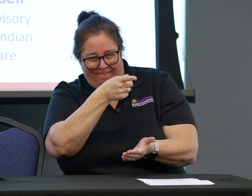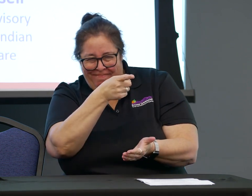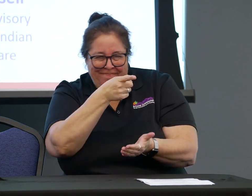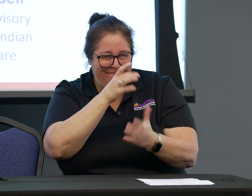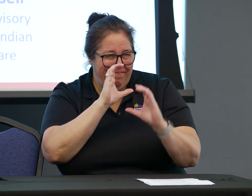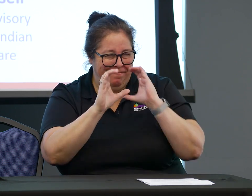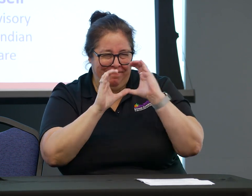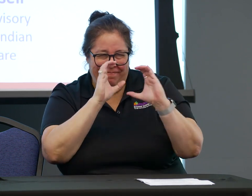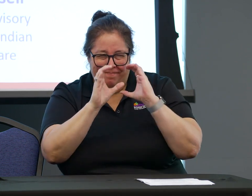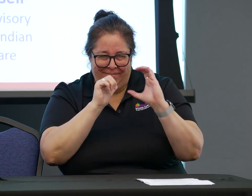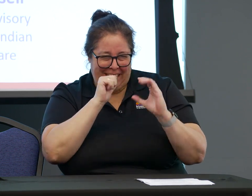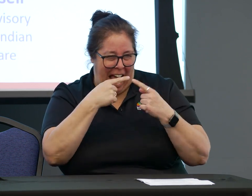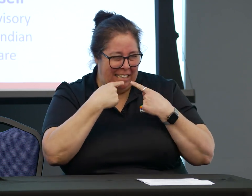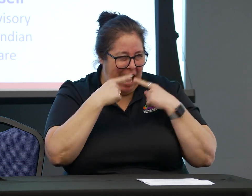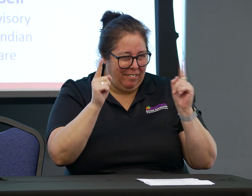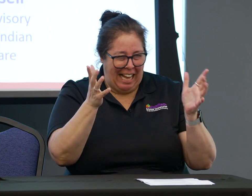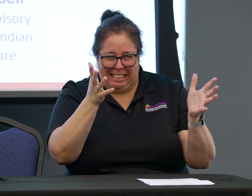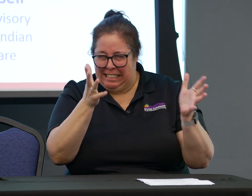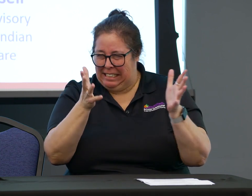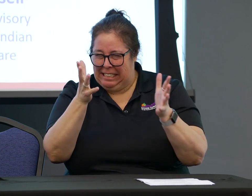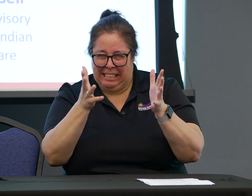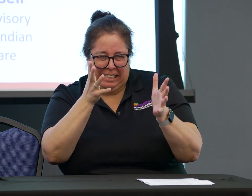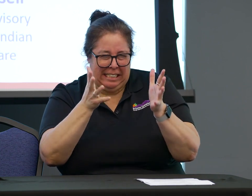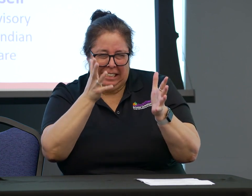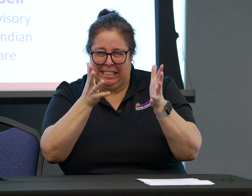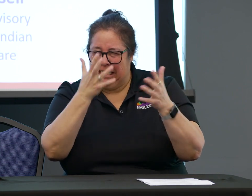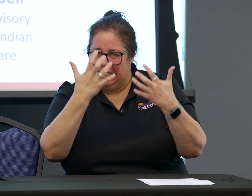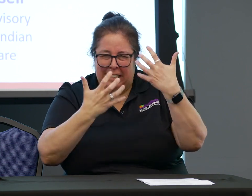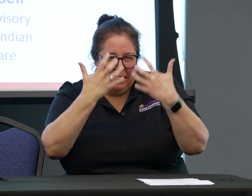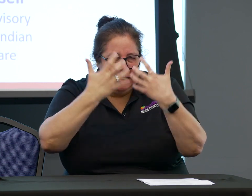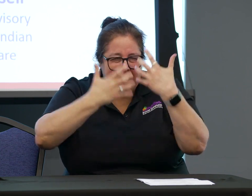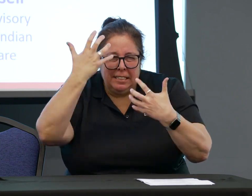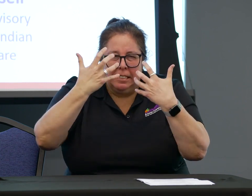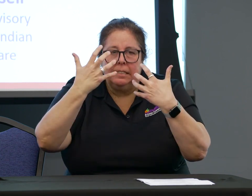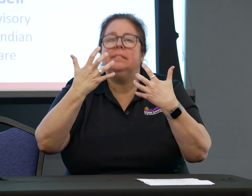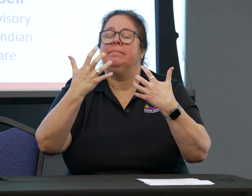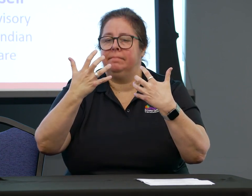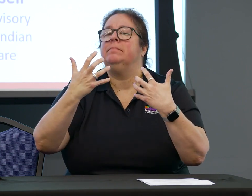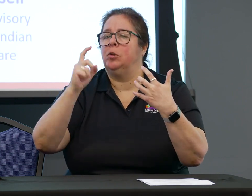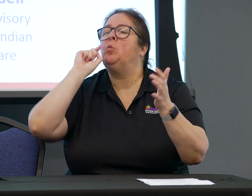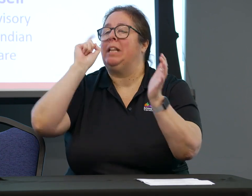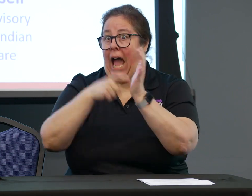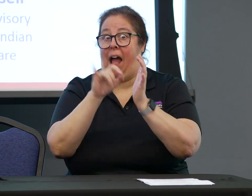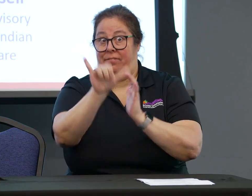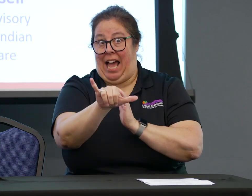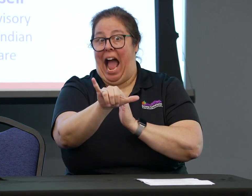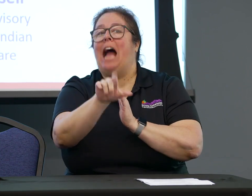even if they have to use home signs at home, because their family just doesn't know American sign language.